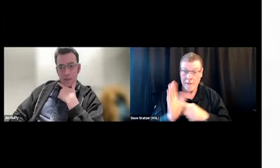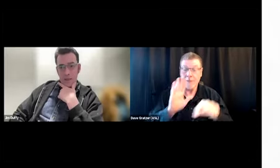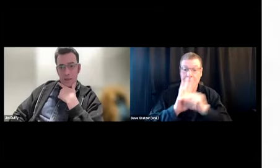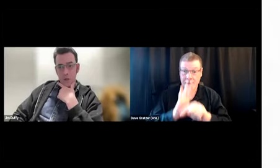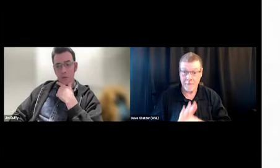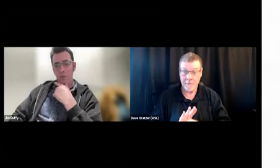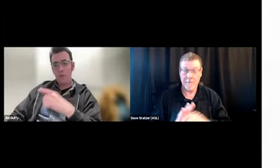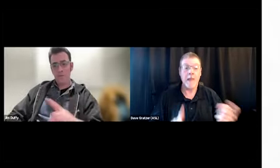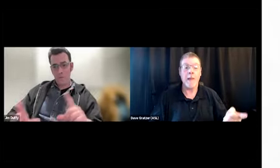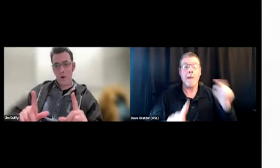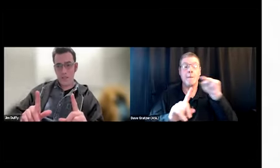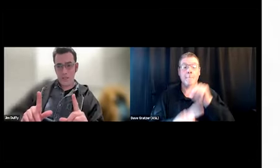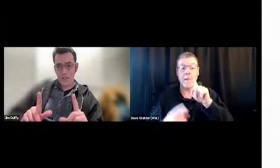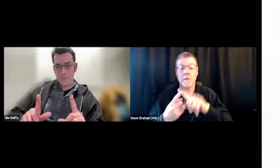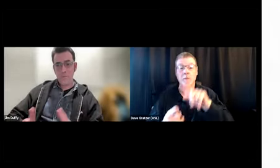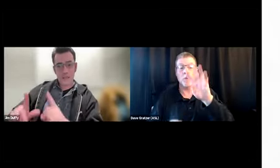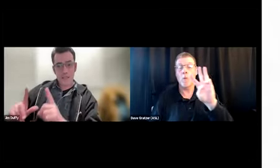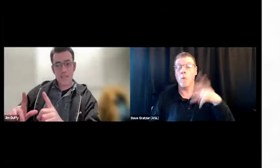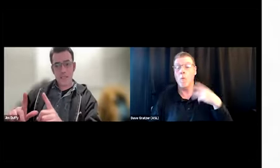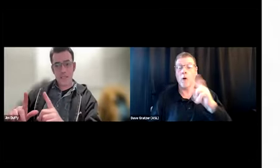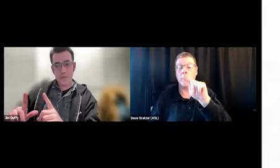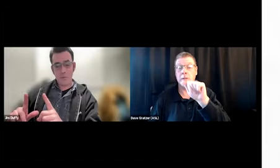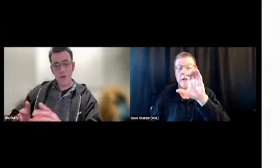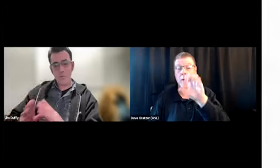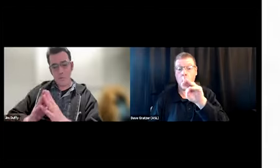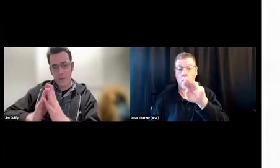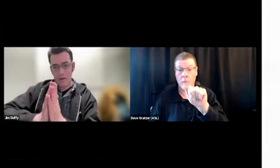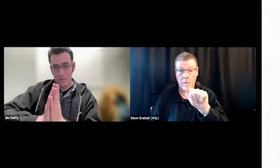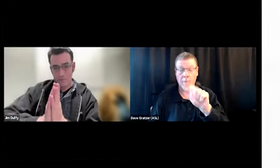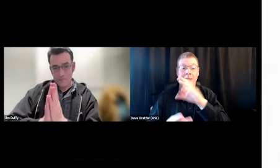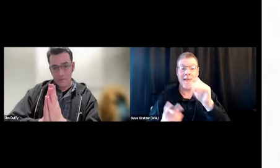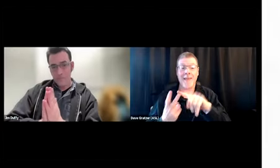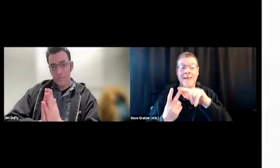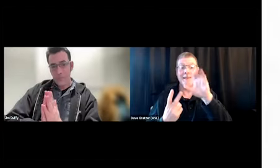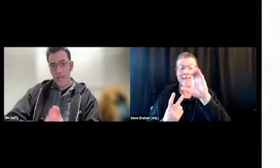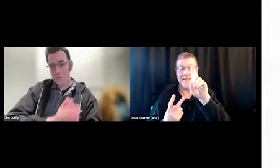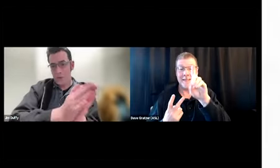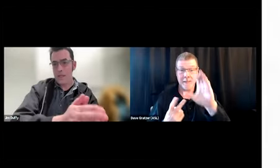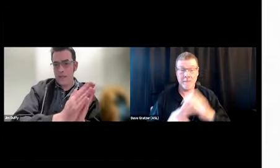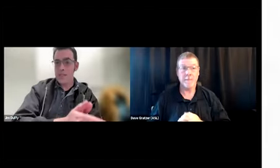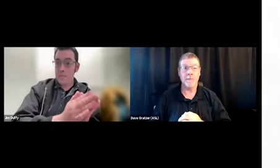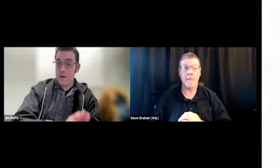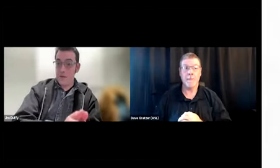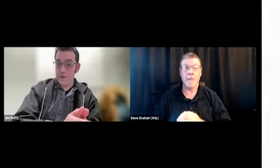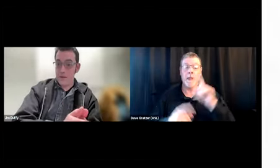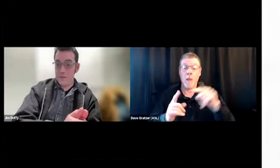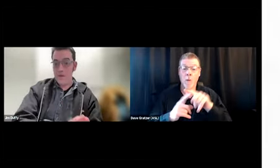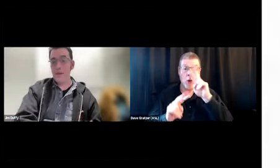to that Tacoma report from Washington and that CDC report. I'm gonna point out, as we're looking at these barriers,